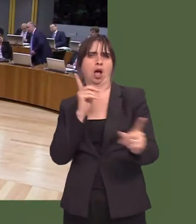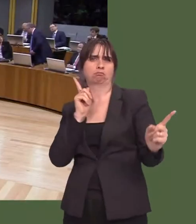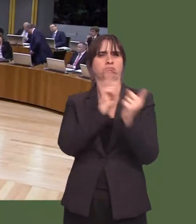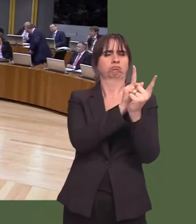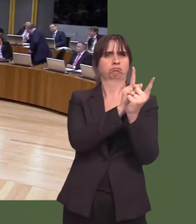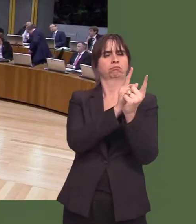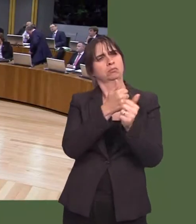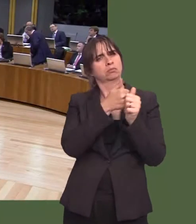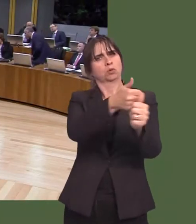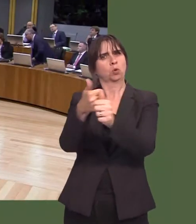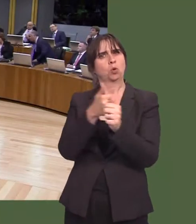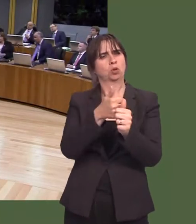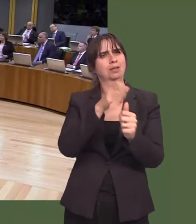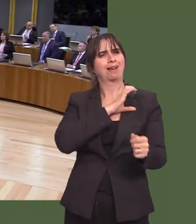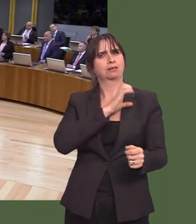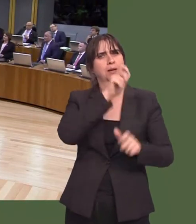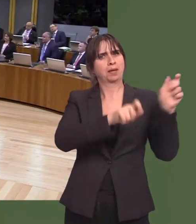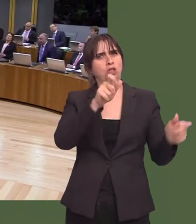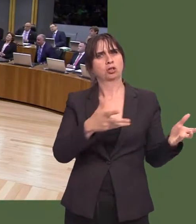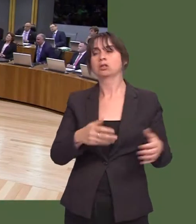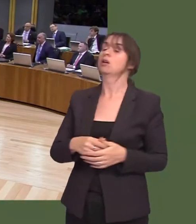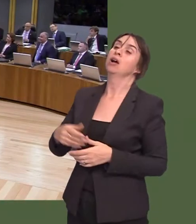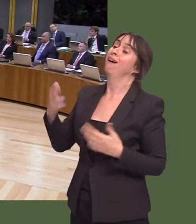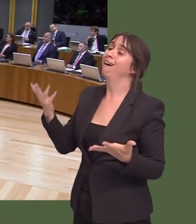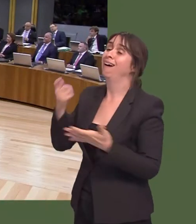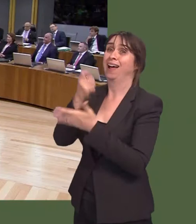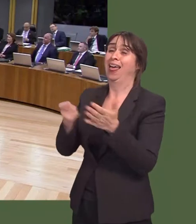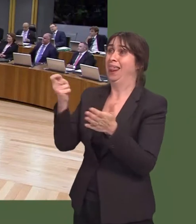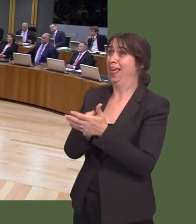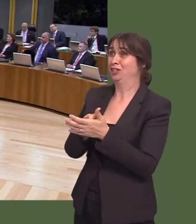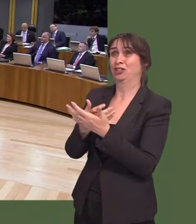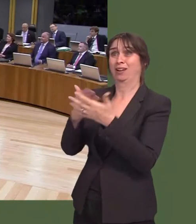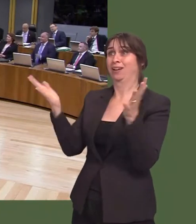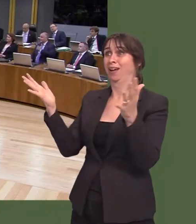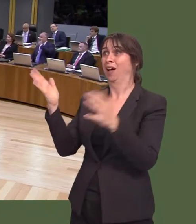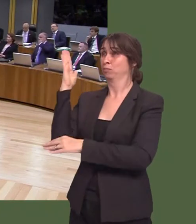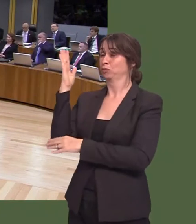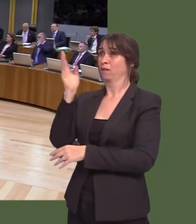Carwyn Jones: One of the messages of the general election was that people didnít want the Welsh Conservatives. I mean, Iím fairly surprised he actually raises it.